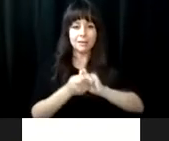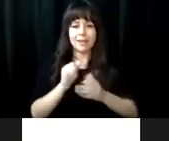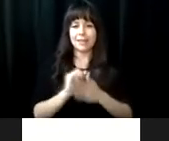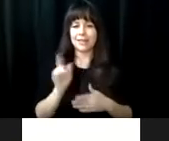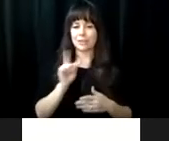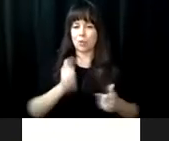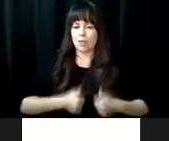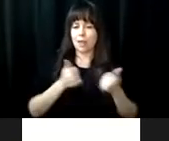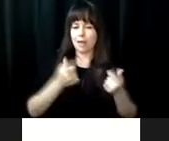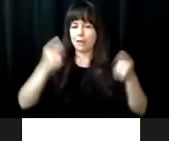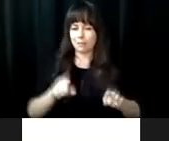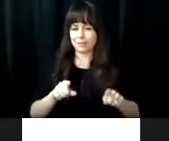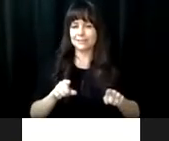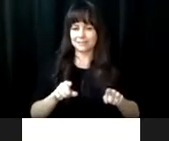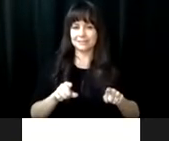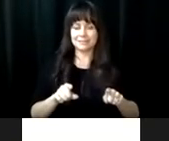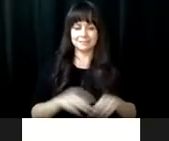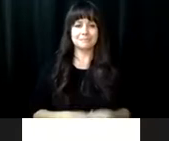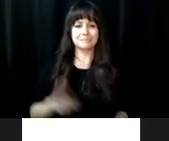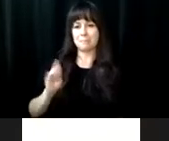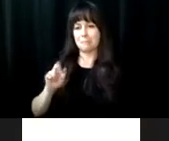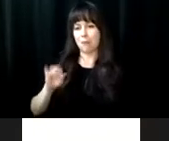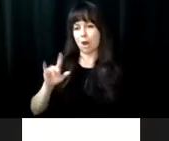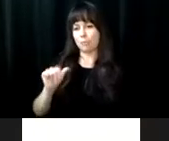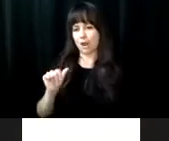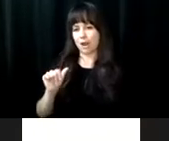Between what you once were and who you are now becoming is where the